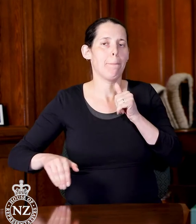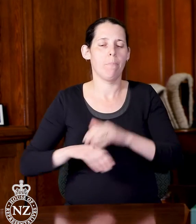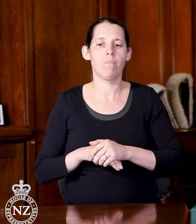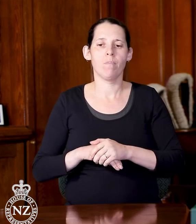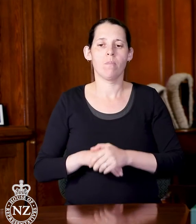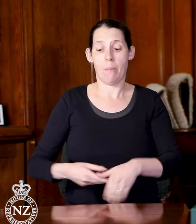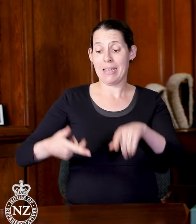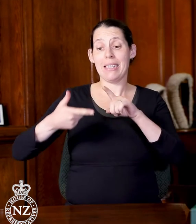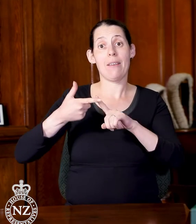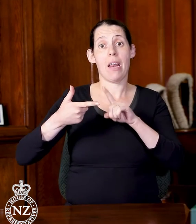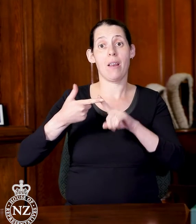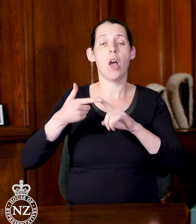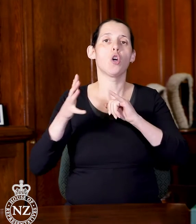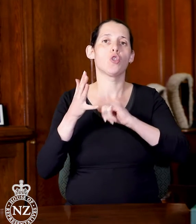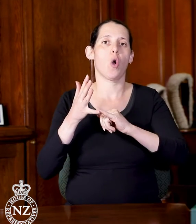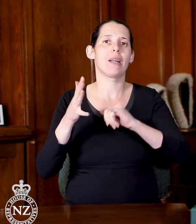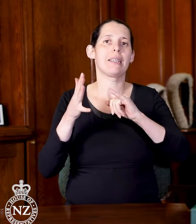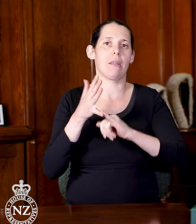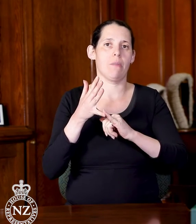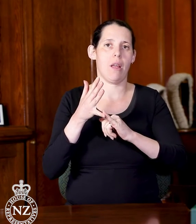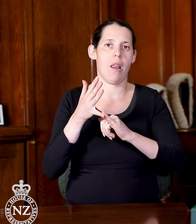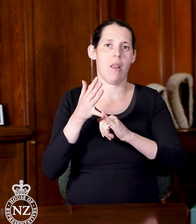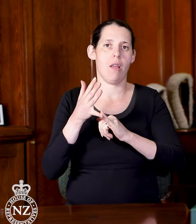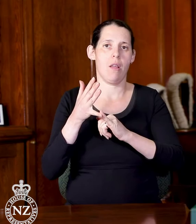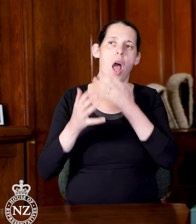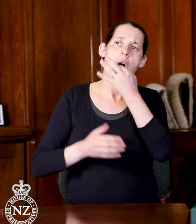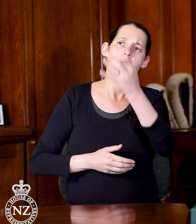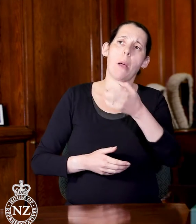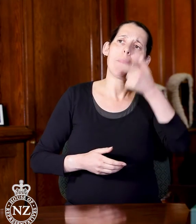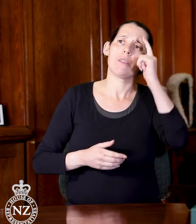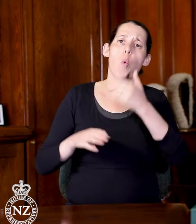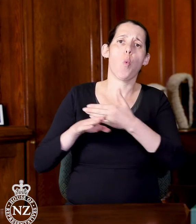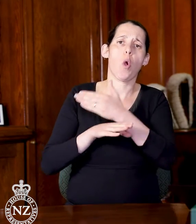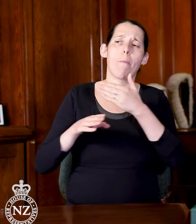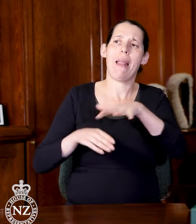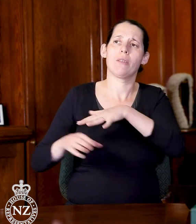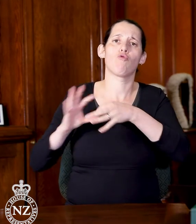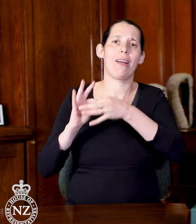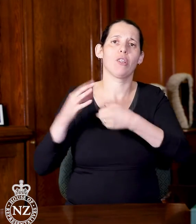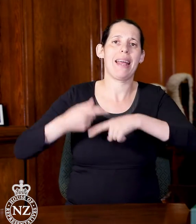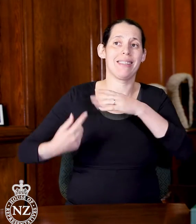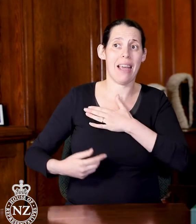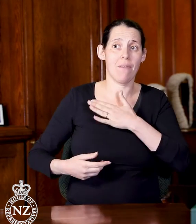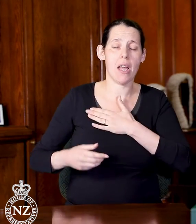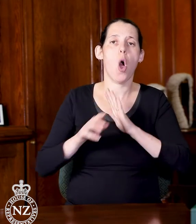Hon Scott Simpson to the Minister for Workplace Relations and Safety about fair pay agreements.